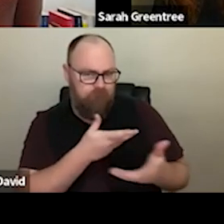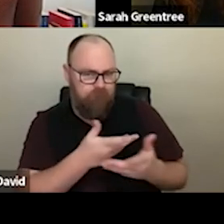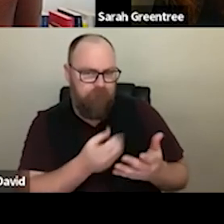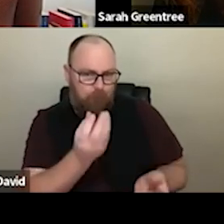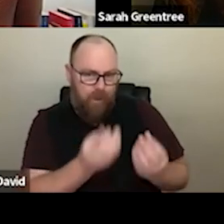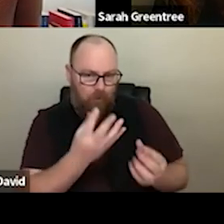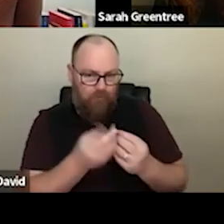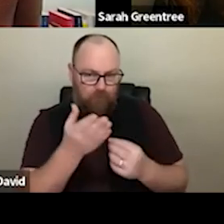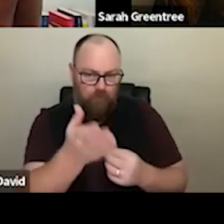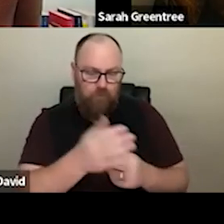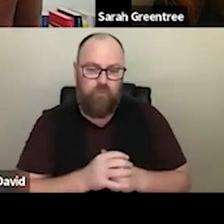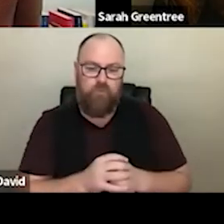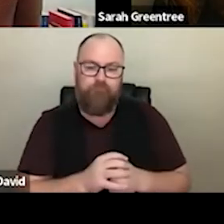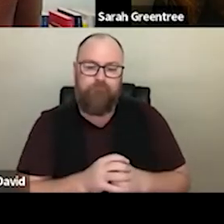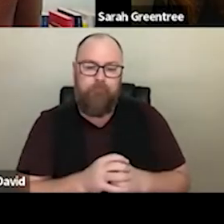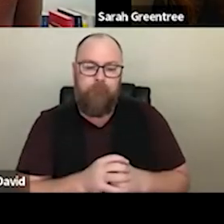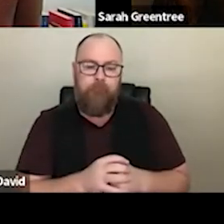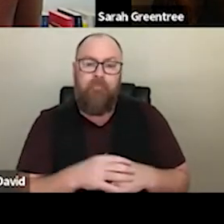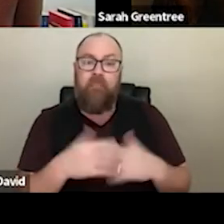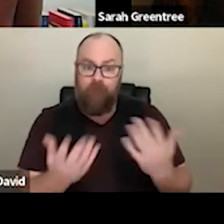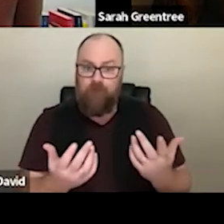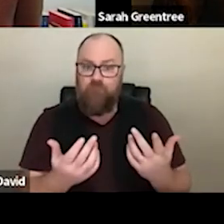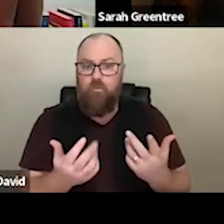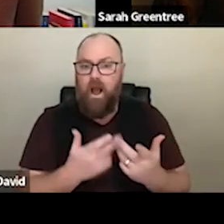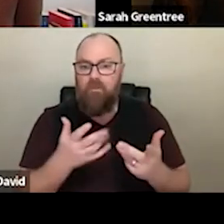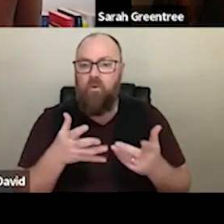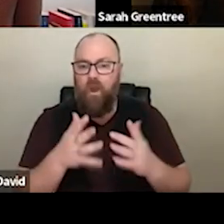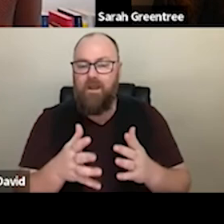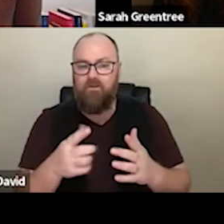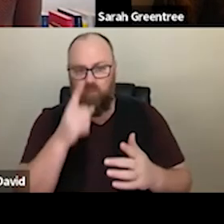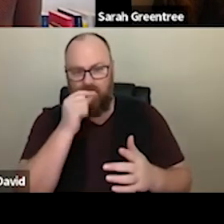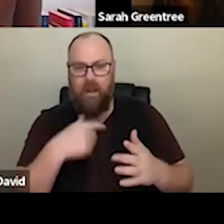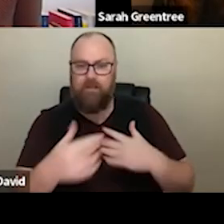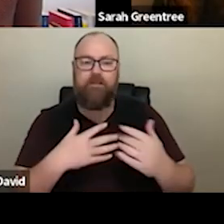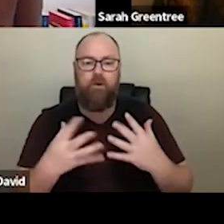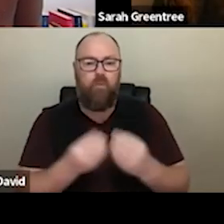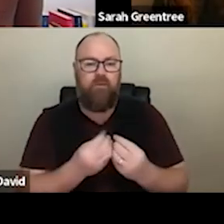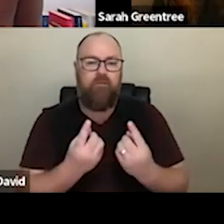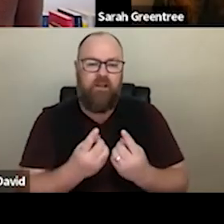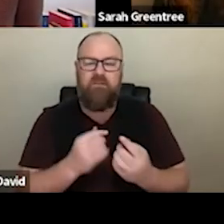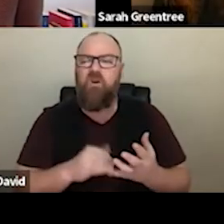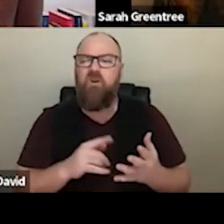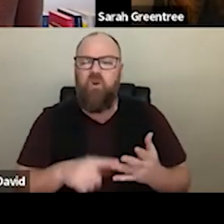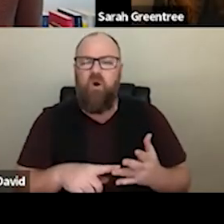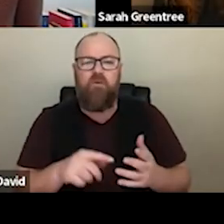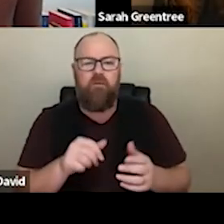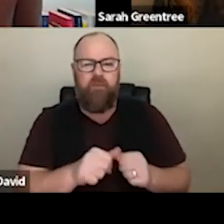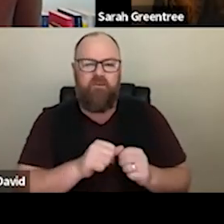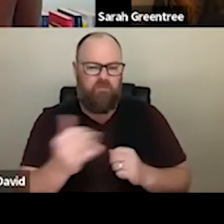there are obviously ways that we can we can do with deal with things and so it's, probably best just to have us about that please get in touch with us and we can talk about that. There are obviously ways